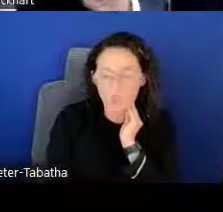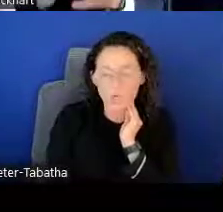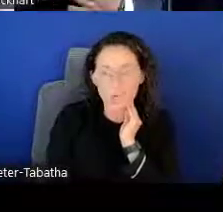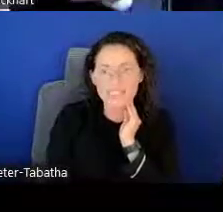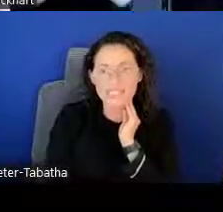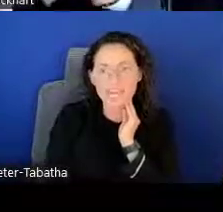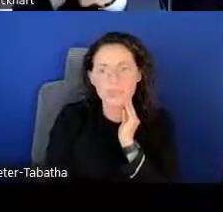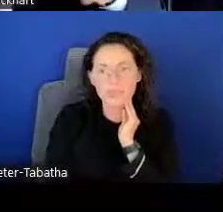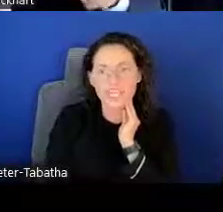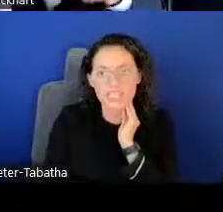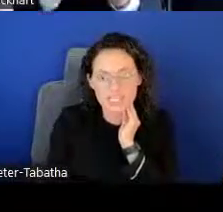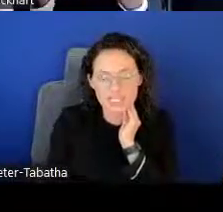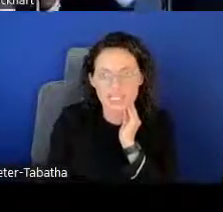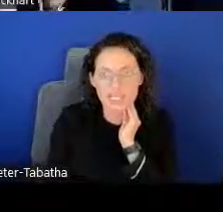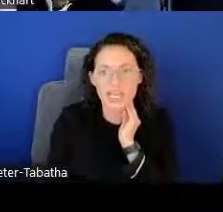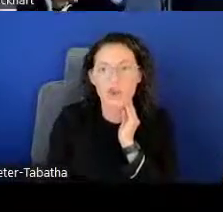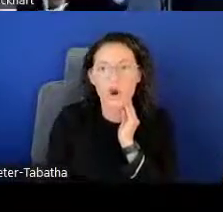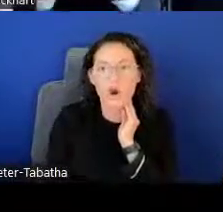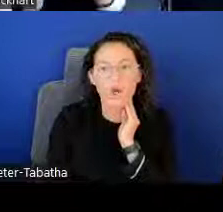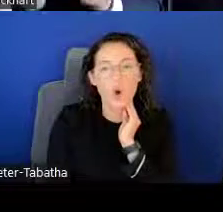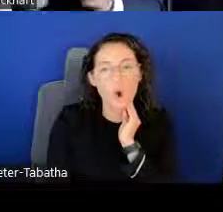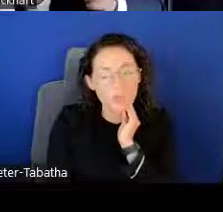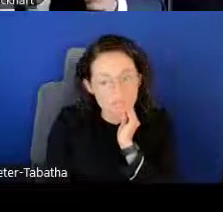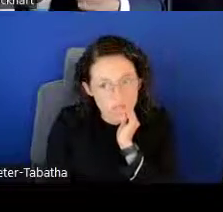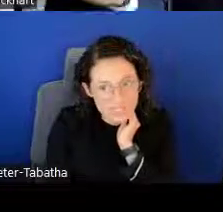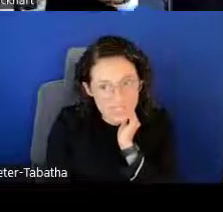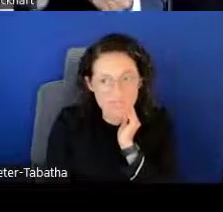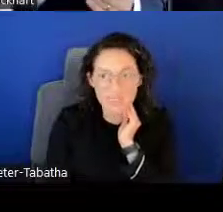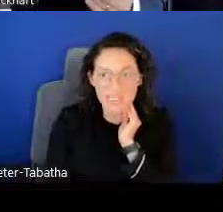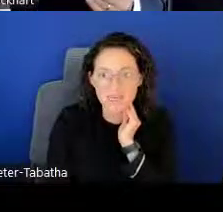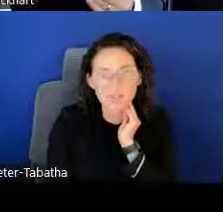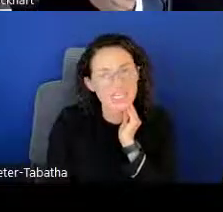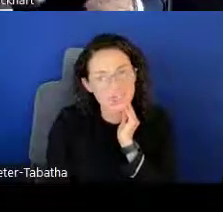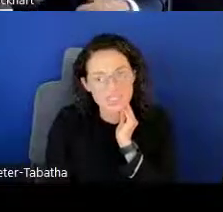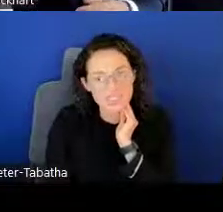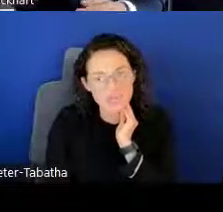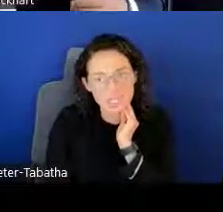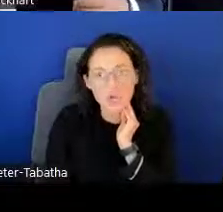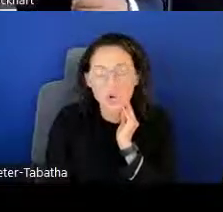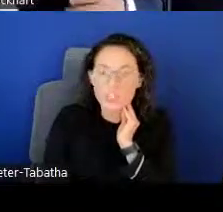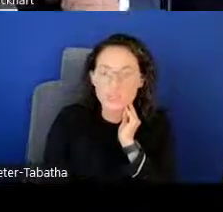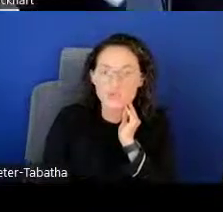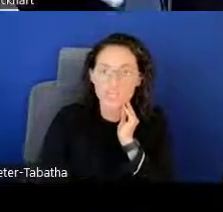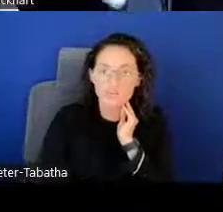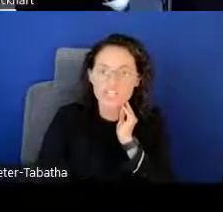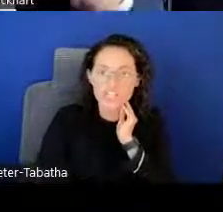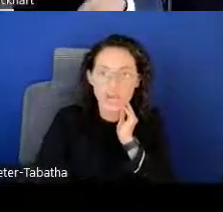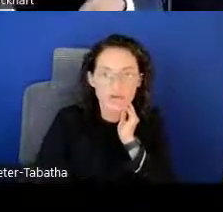When we see applications that are almost submitted, but they don't submit, we do try to reach out